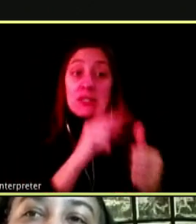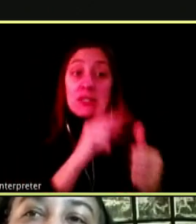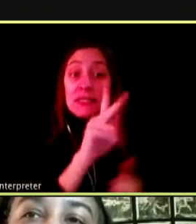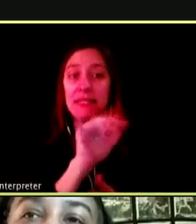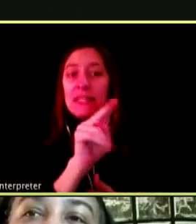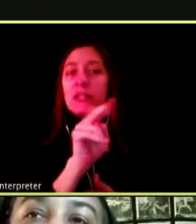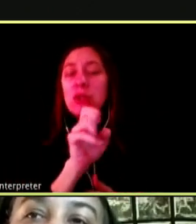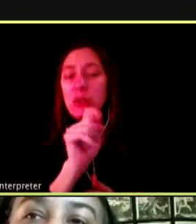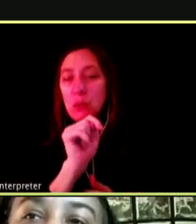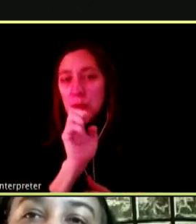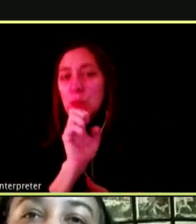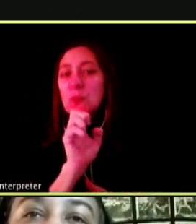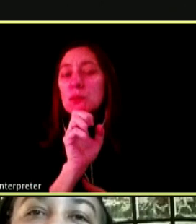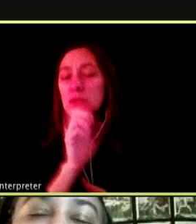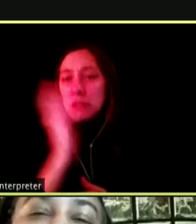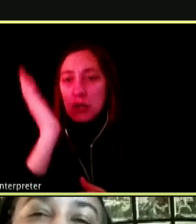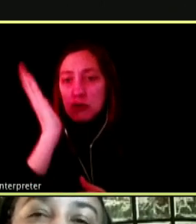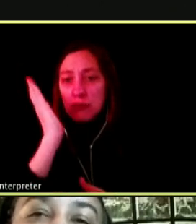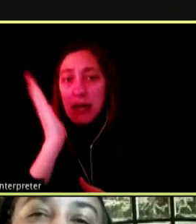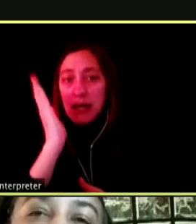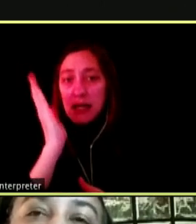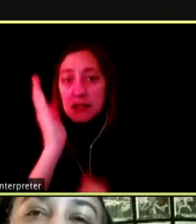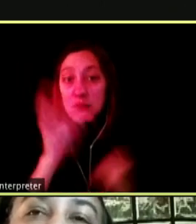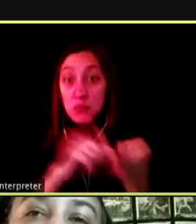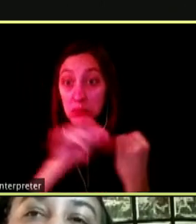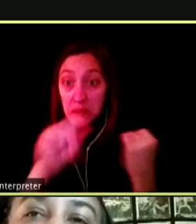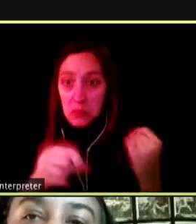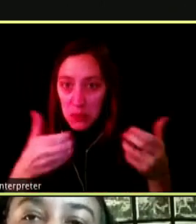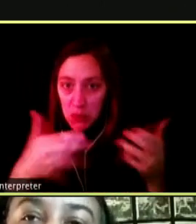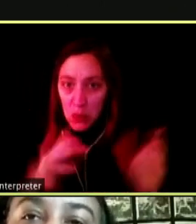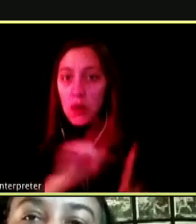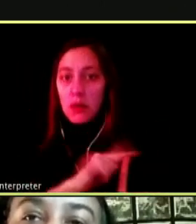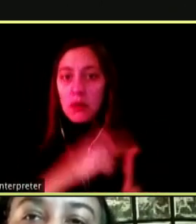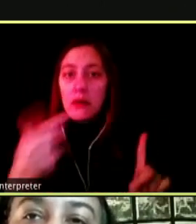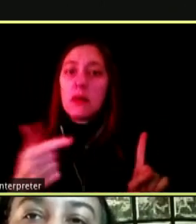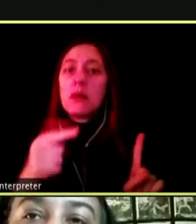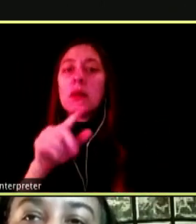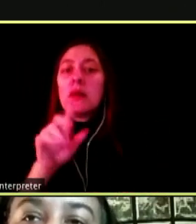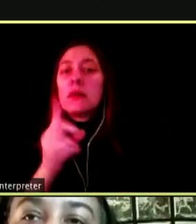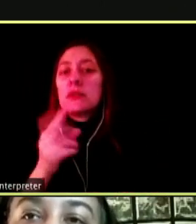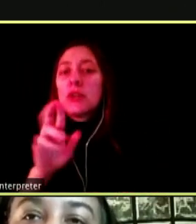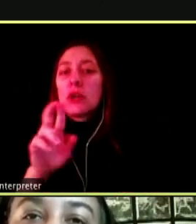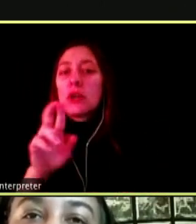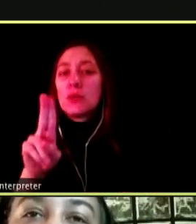WITHOUT FURTHER ADO, LET'S LISTEN TO OUR KEYNOTE ADDRESS FROM DOCTOR RUBEN BAYLOR, THE HEALTH